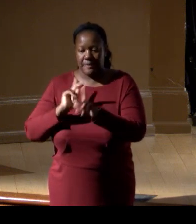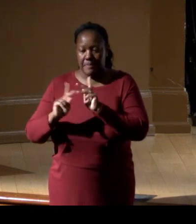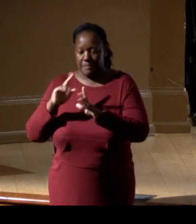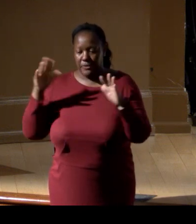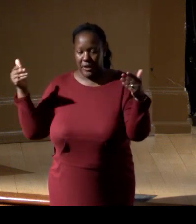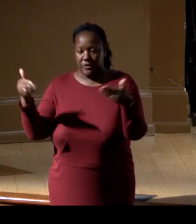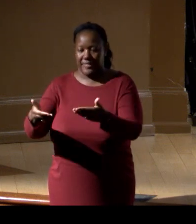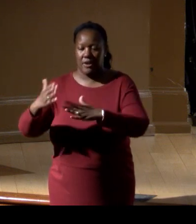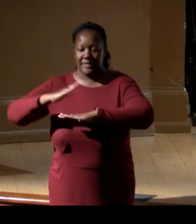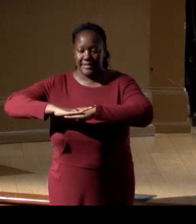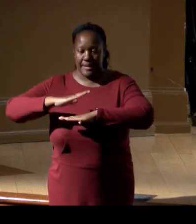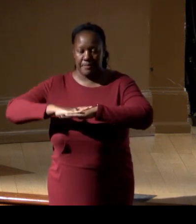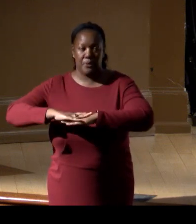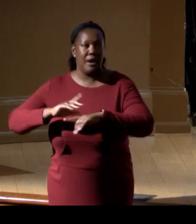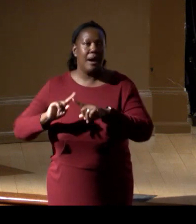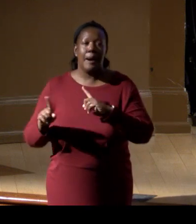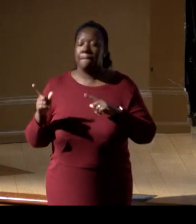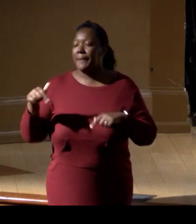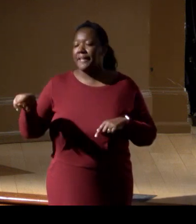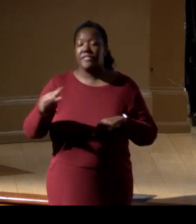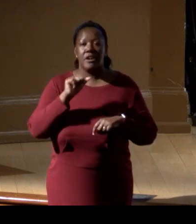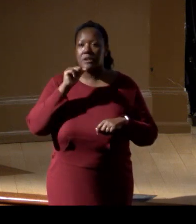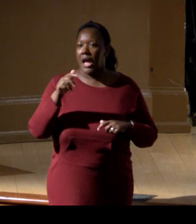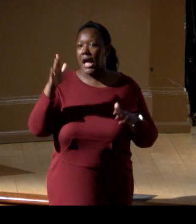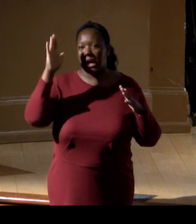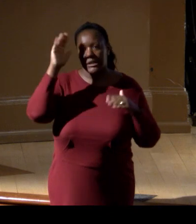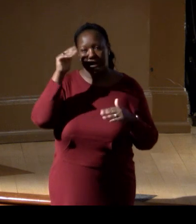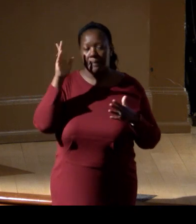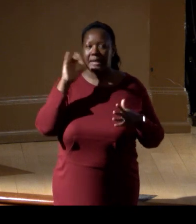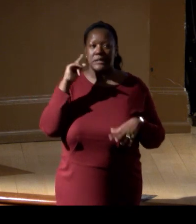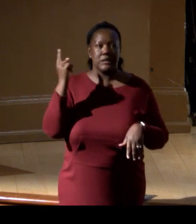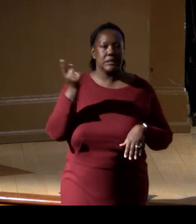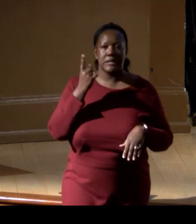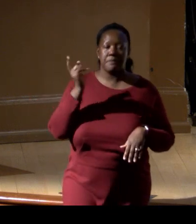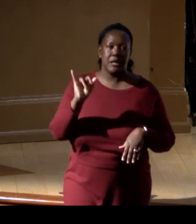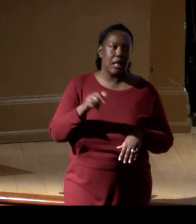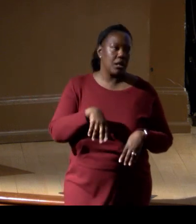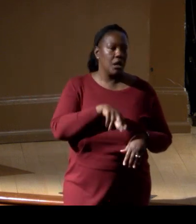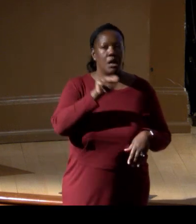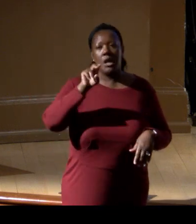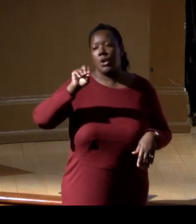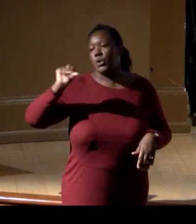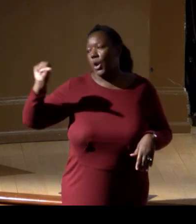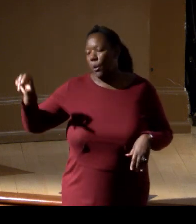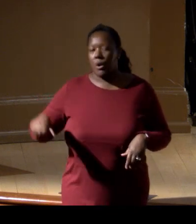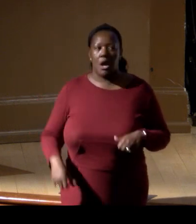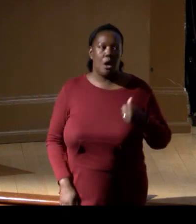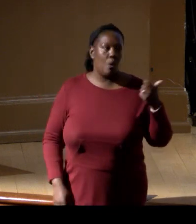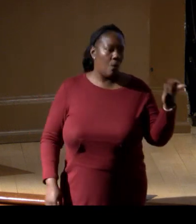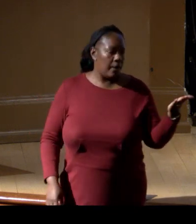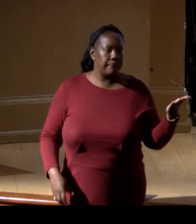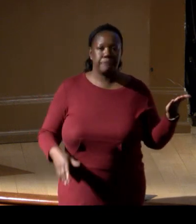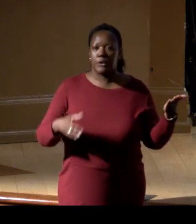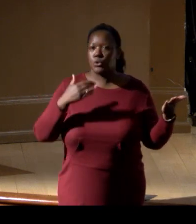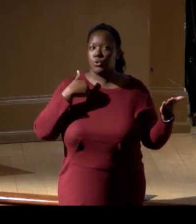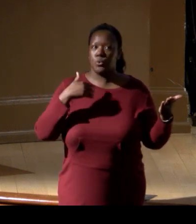but then you're not expecting, you know, someone like NOAA, or BOEM who has to make decisions